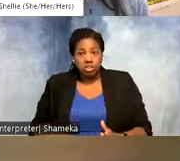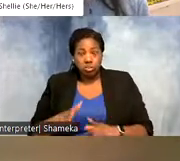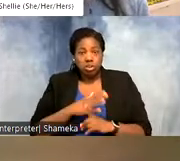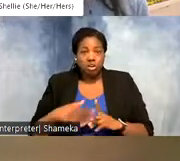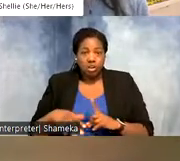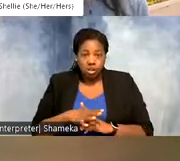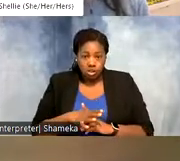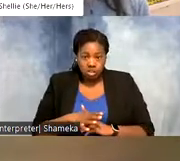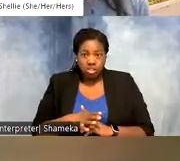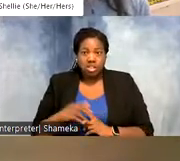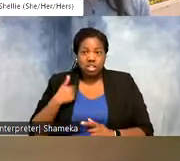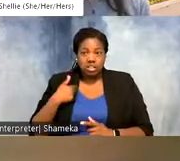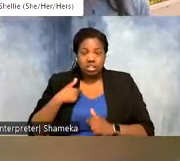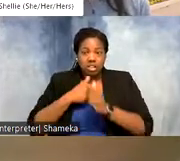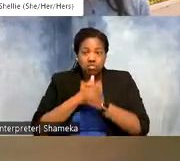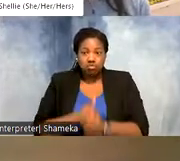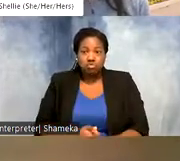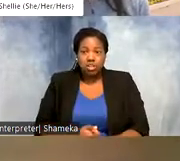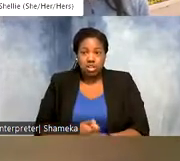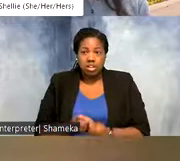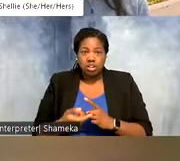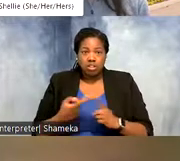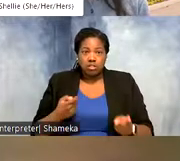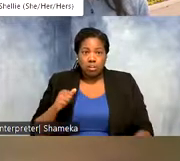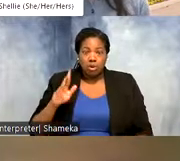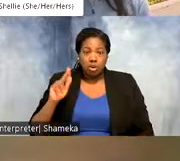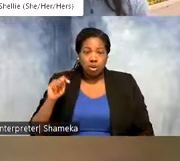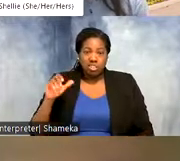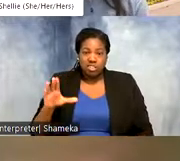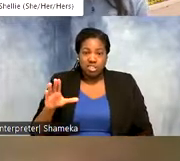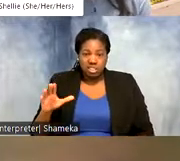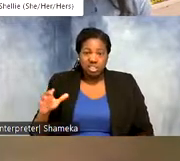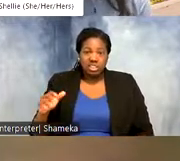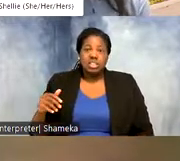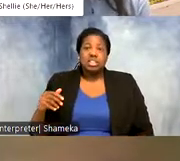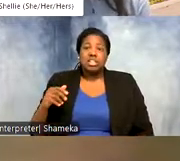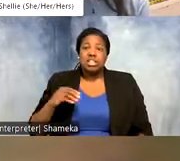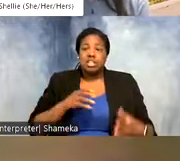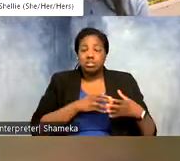had tracked from the Arctic. It flew and migrated across the Atlantic Ocean.